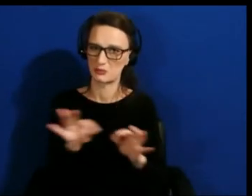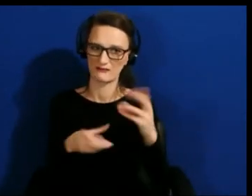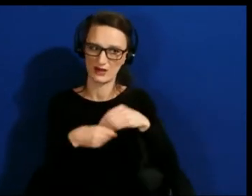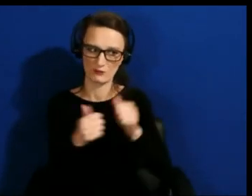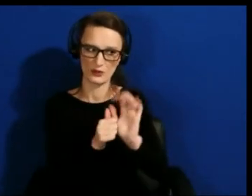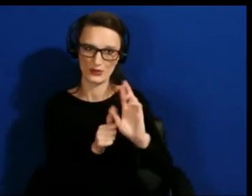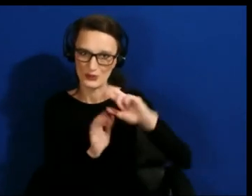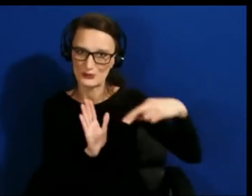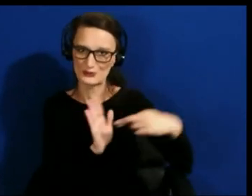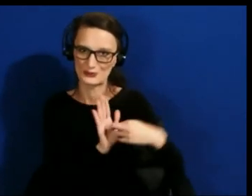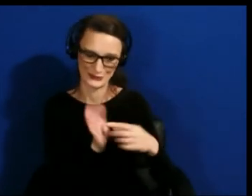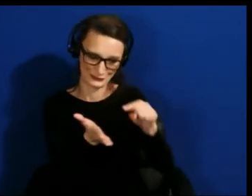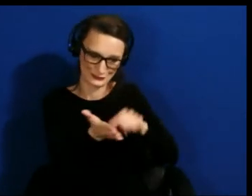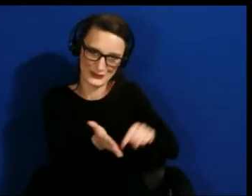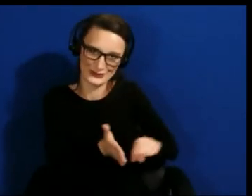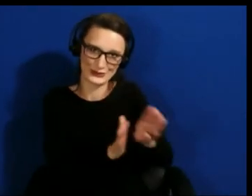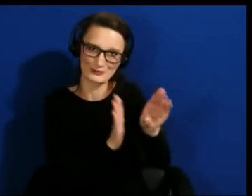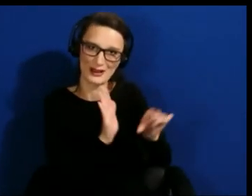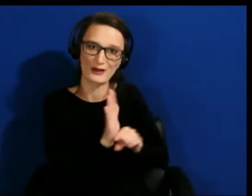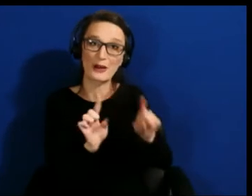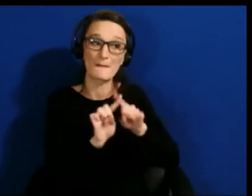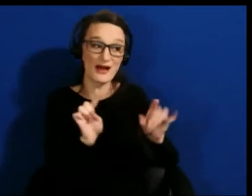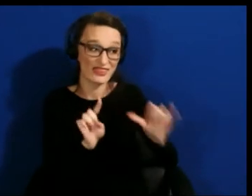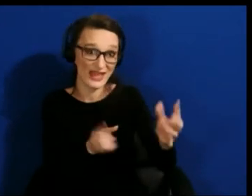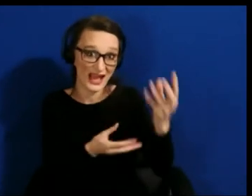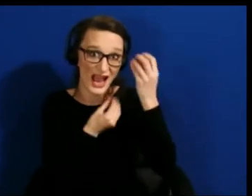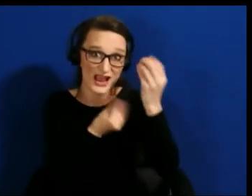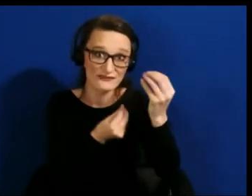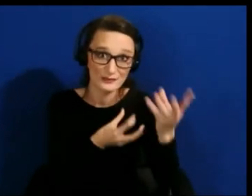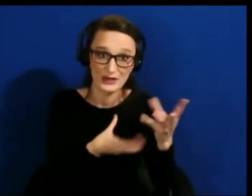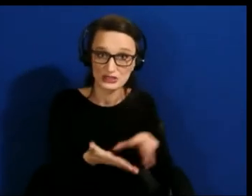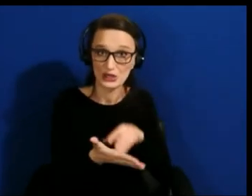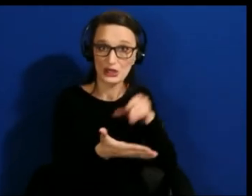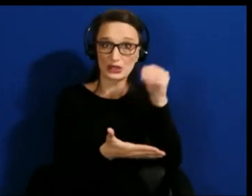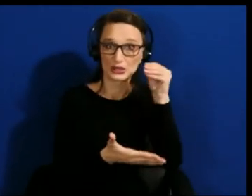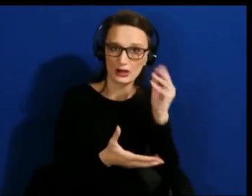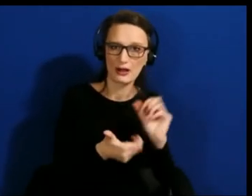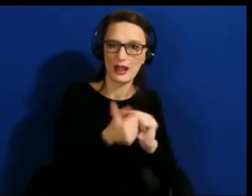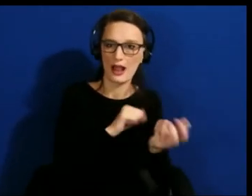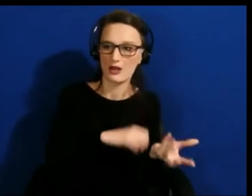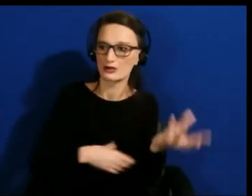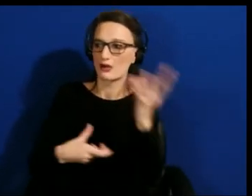and bringing that knowledge into a format that people who are not engaged at the front end of gathering that knowledge